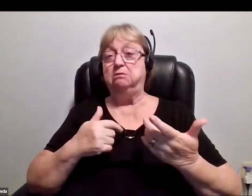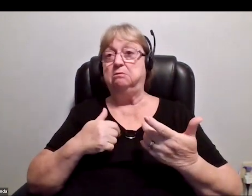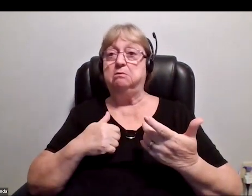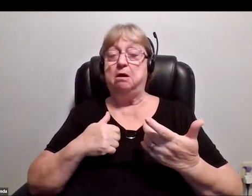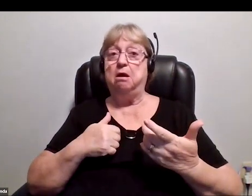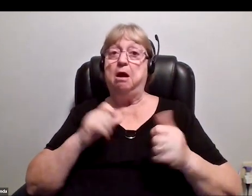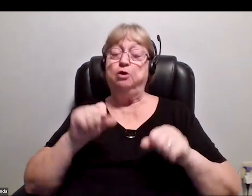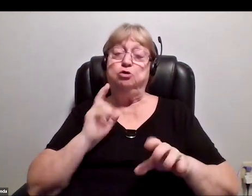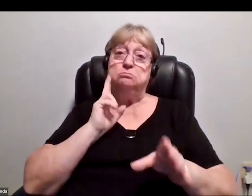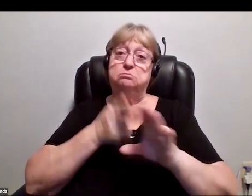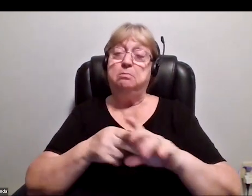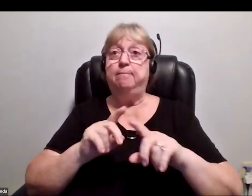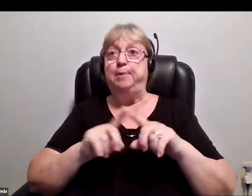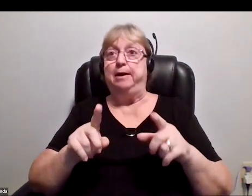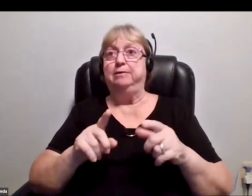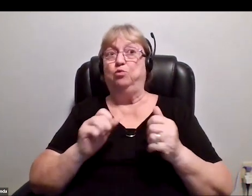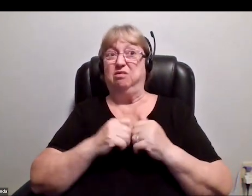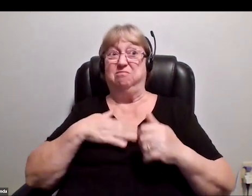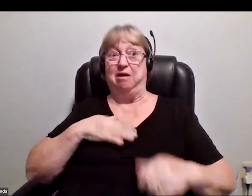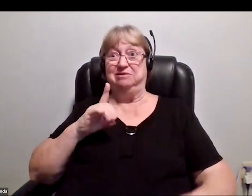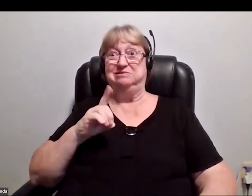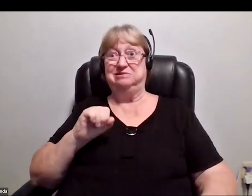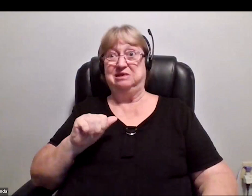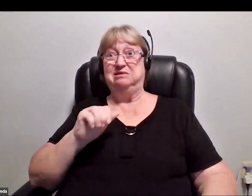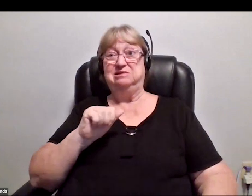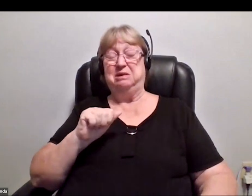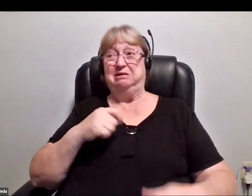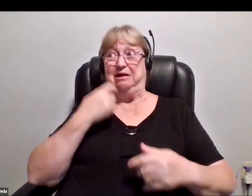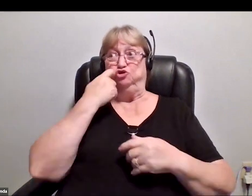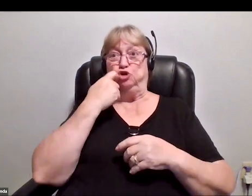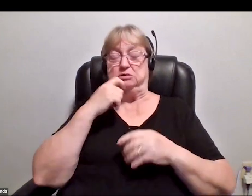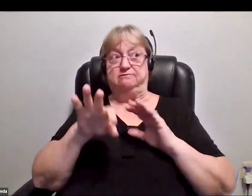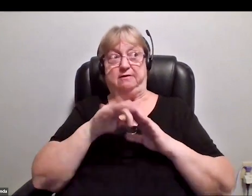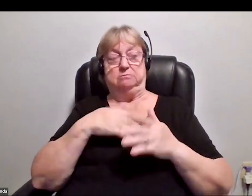with this supposed disability that I had just discovered, my rank would be capped in Australia